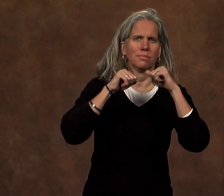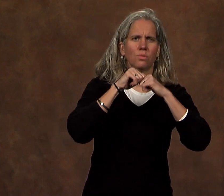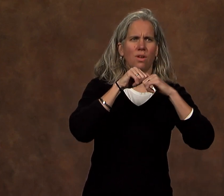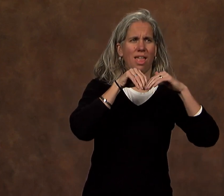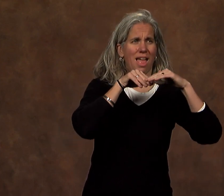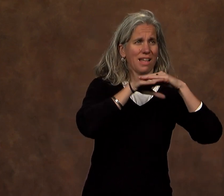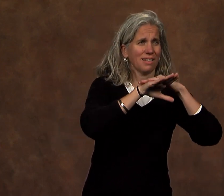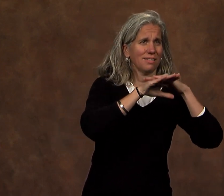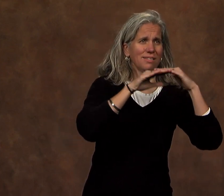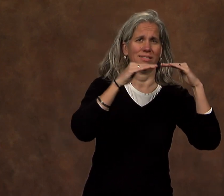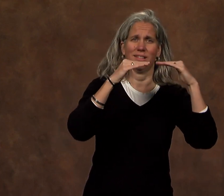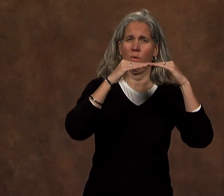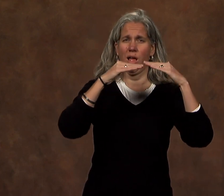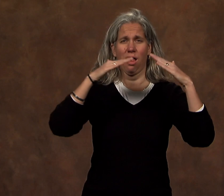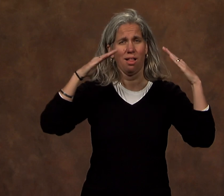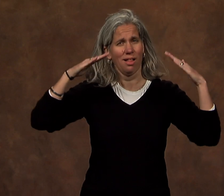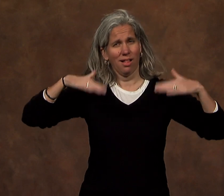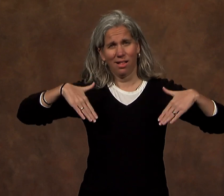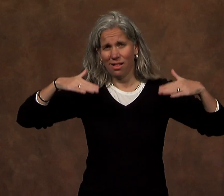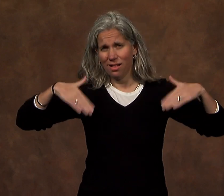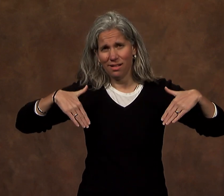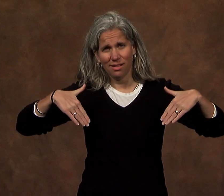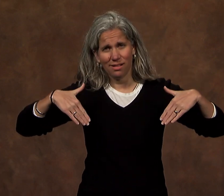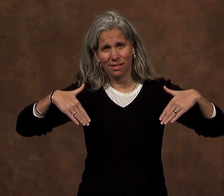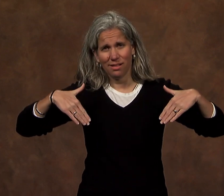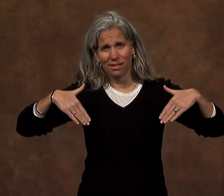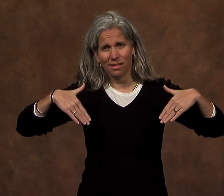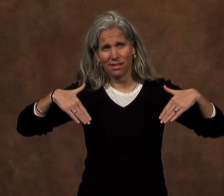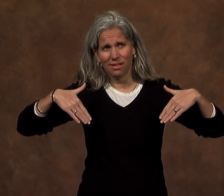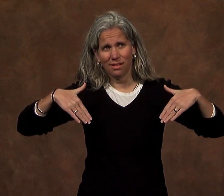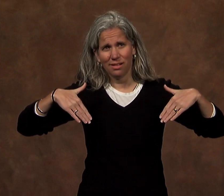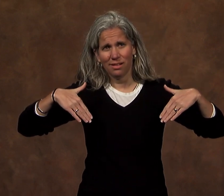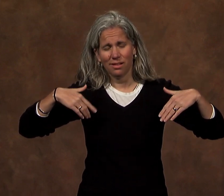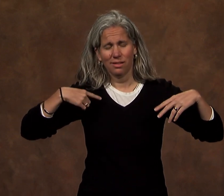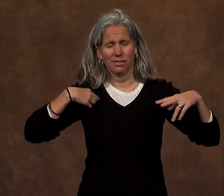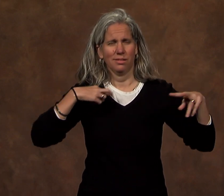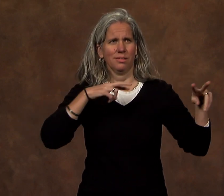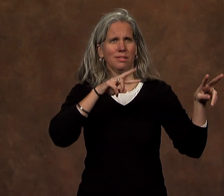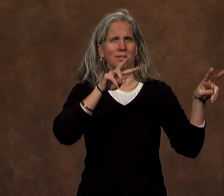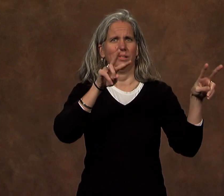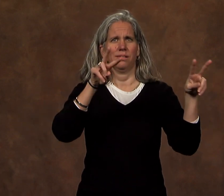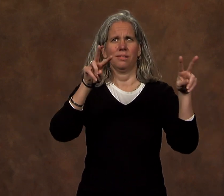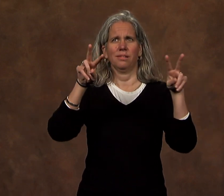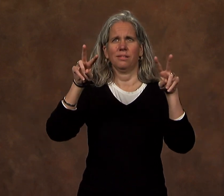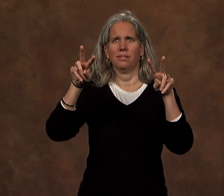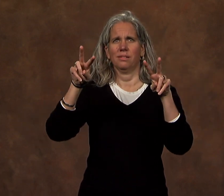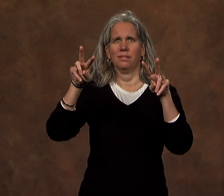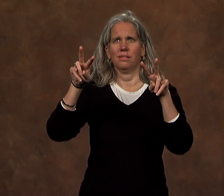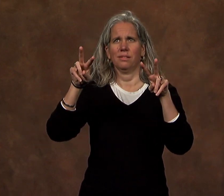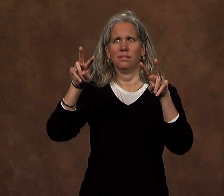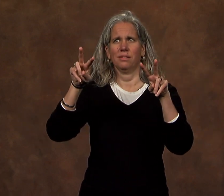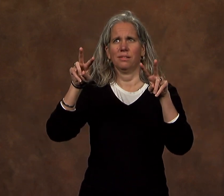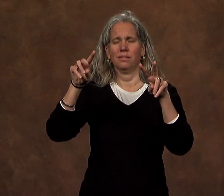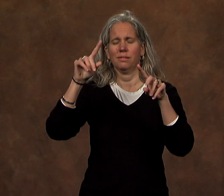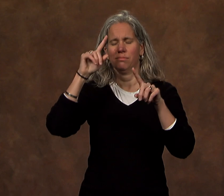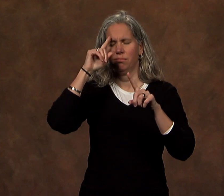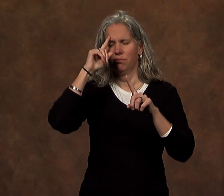we face as deaf members of society, given these grim events,